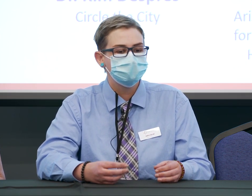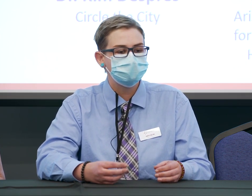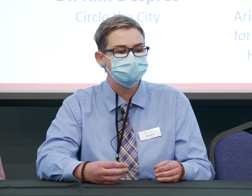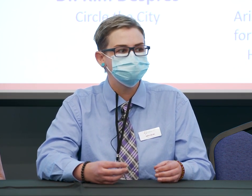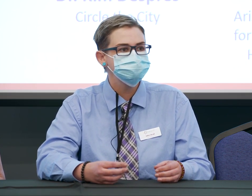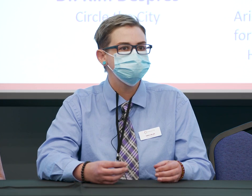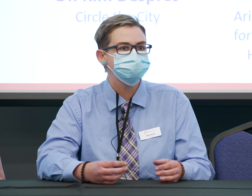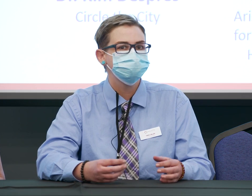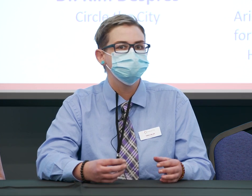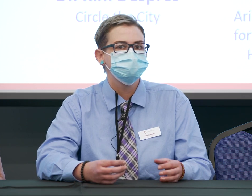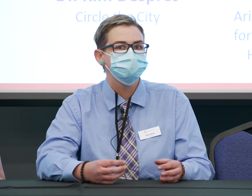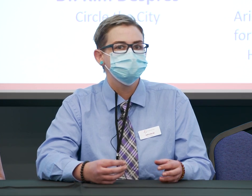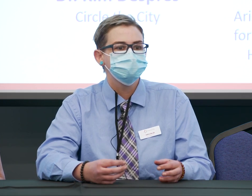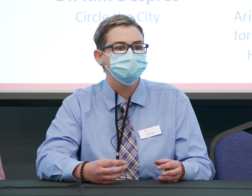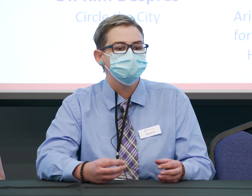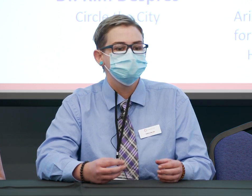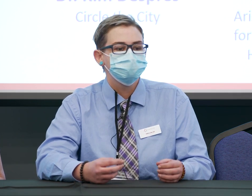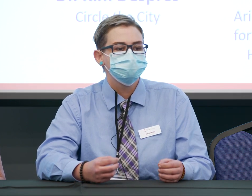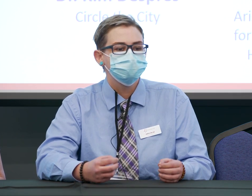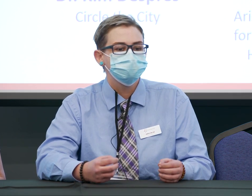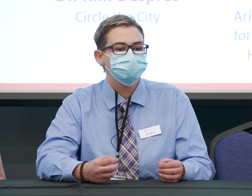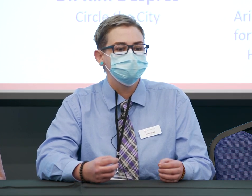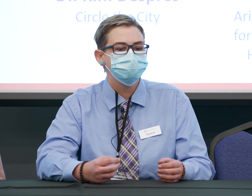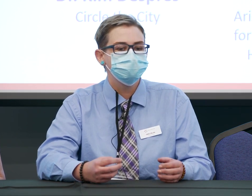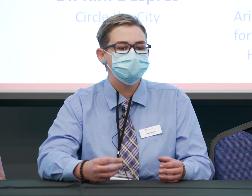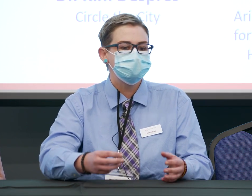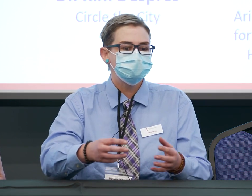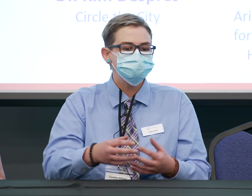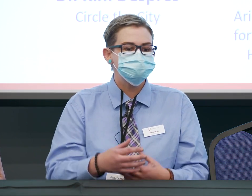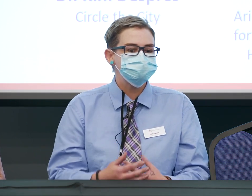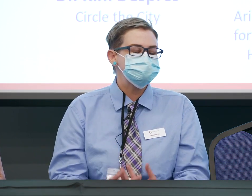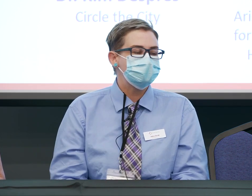And you really is just,